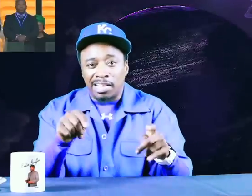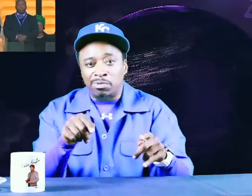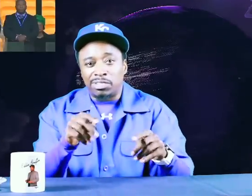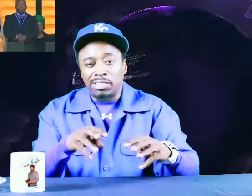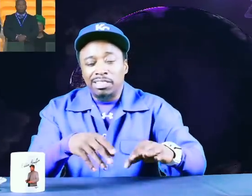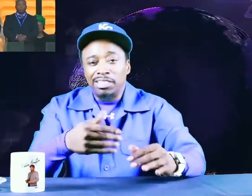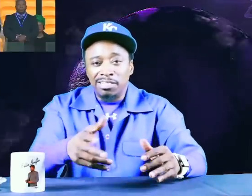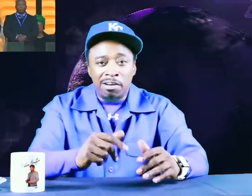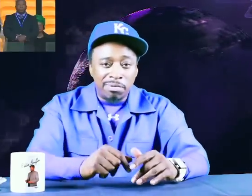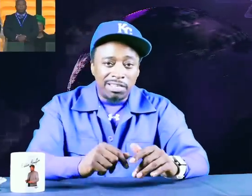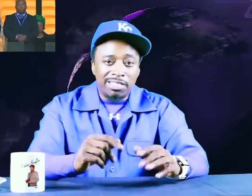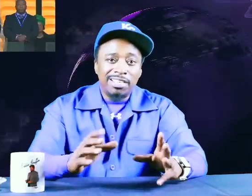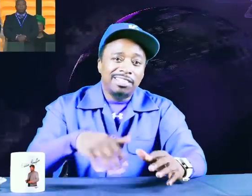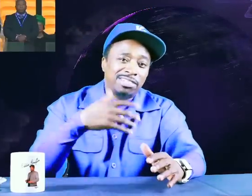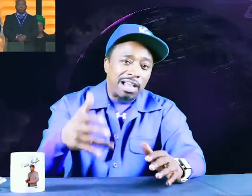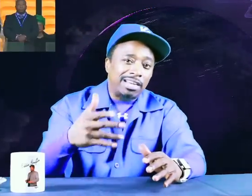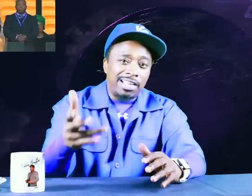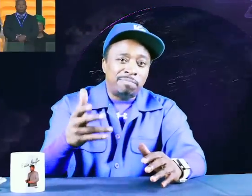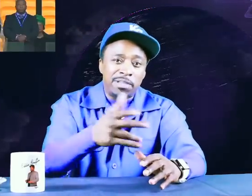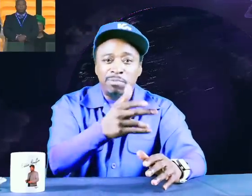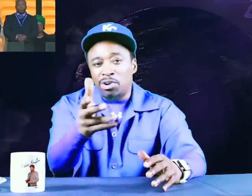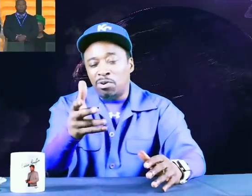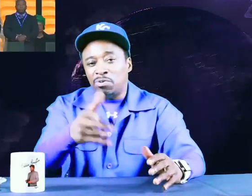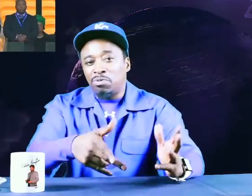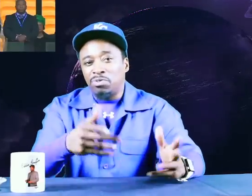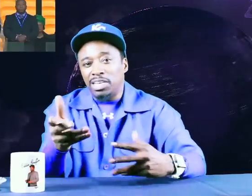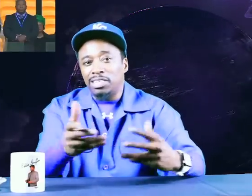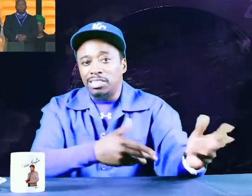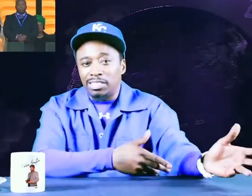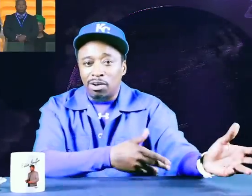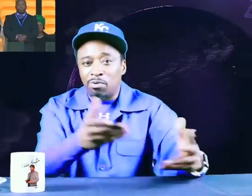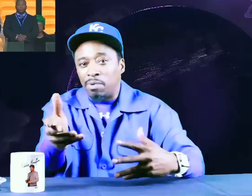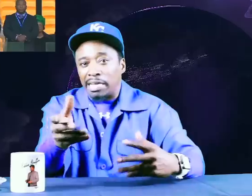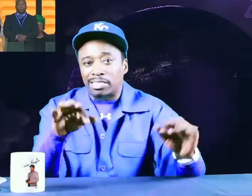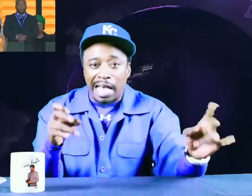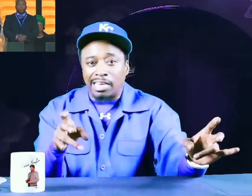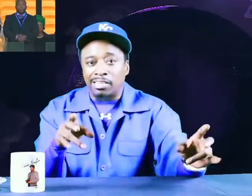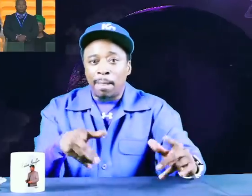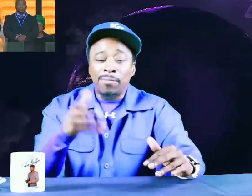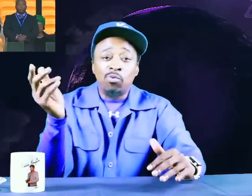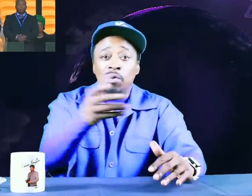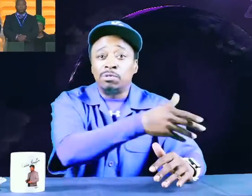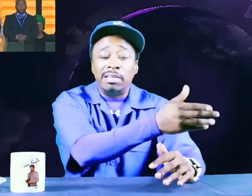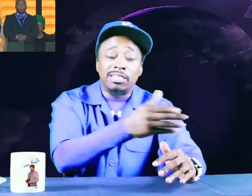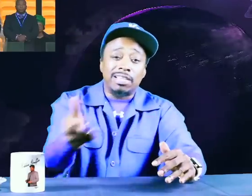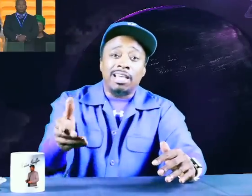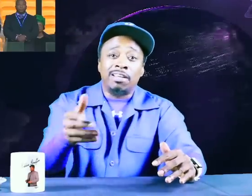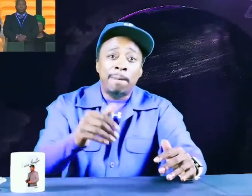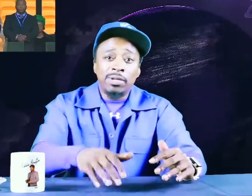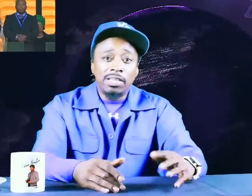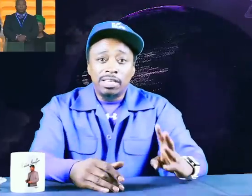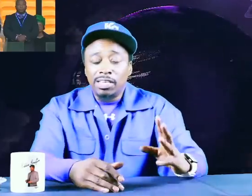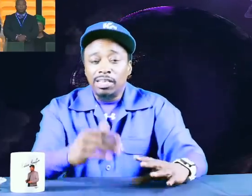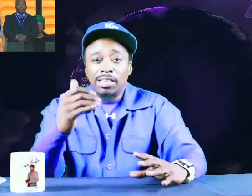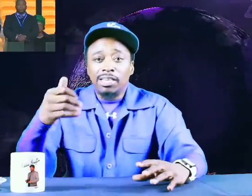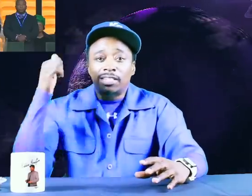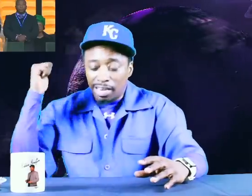Ya know what I mean, to try to let people know that need to know about signing, what was being said.